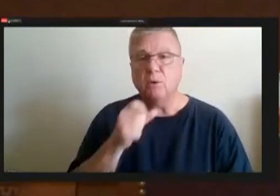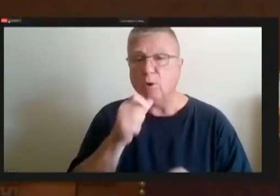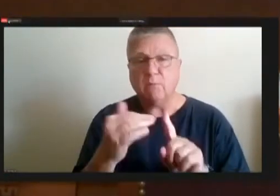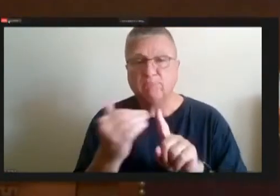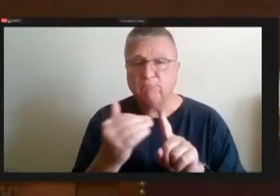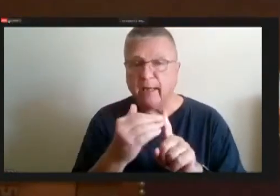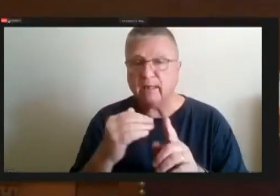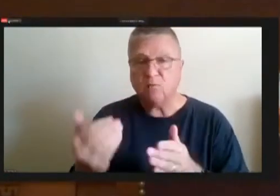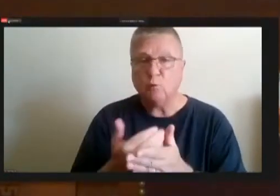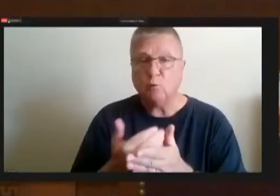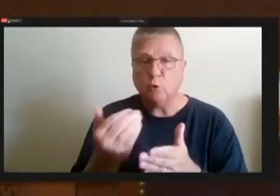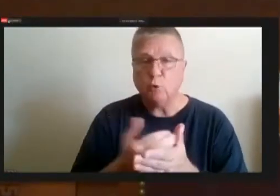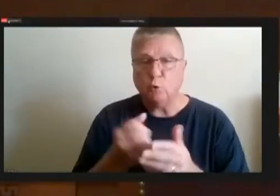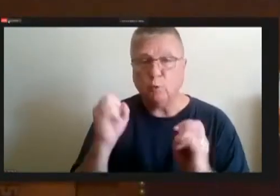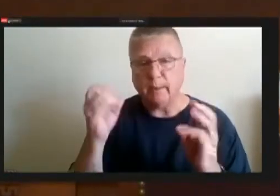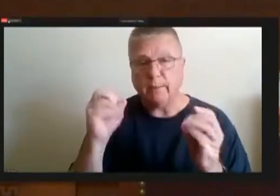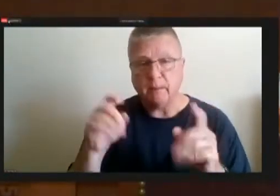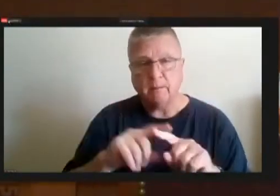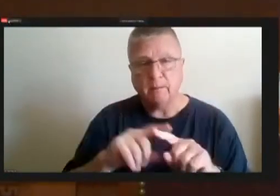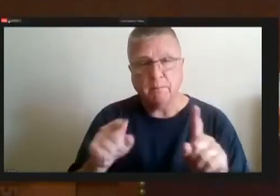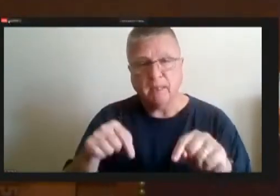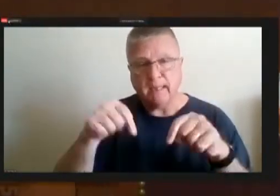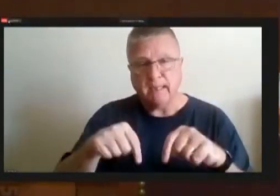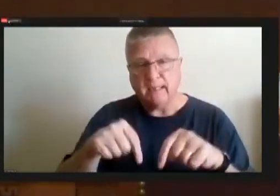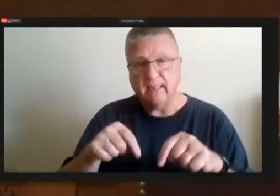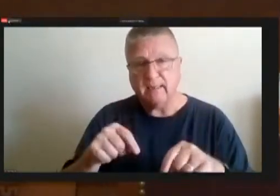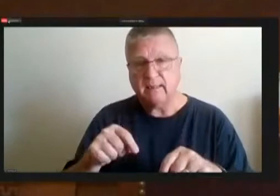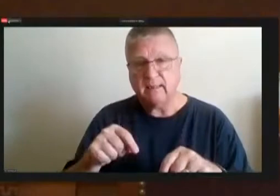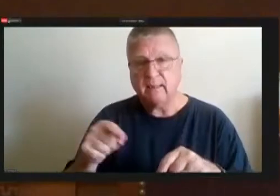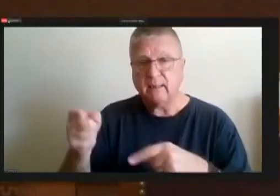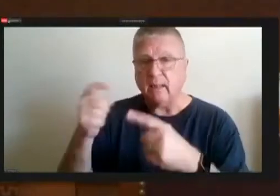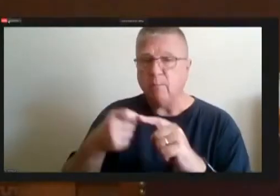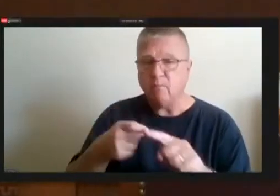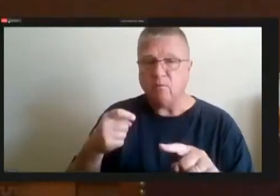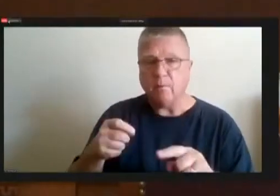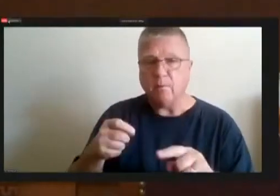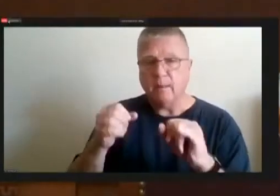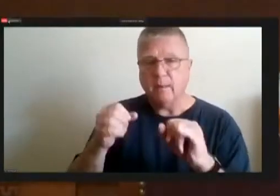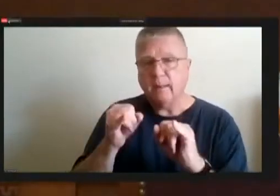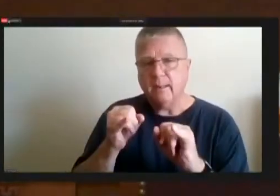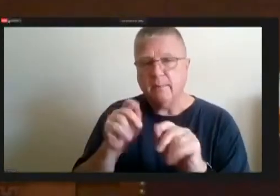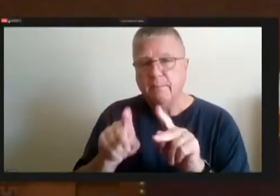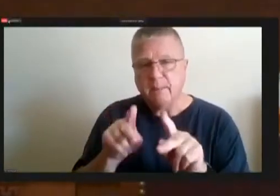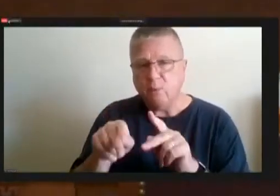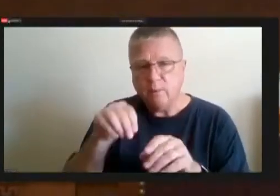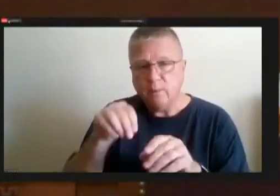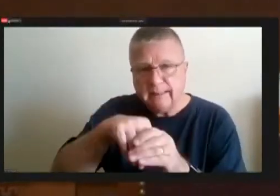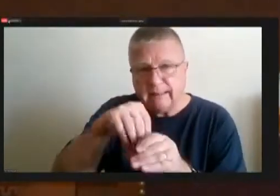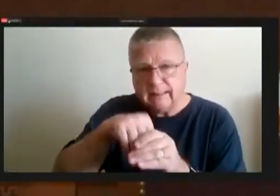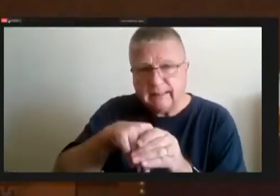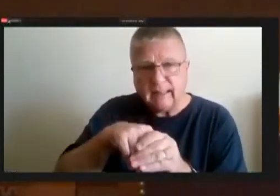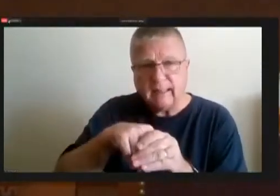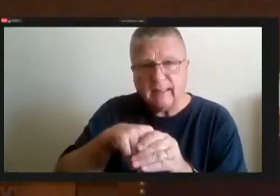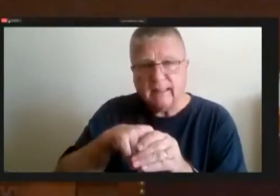But this is coming from individuals within in the public safety.